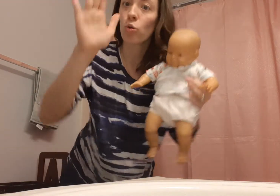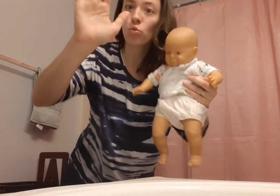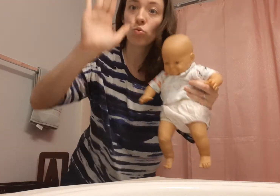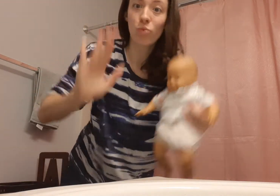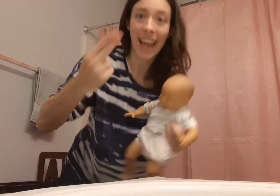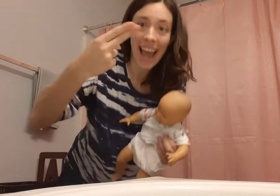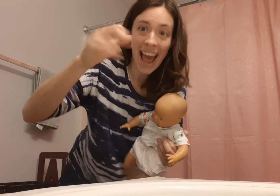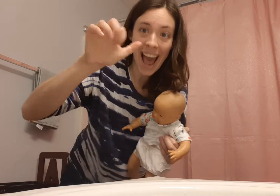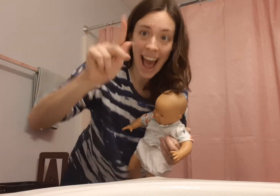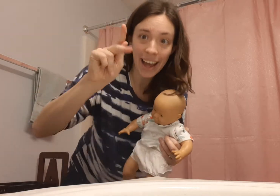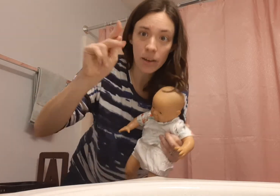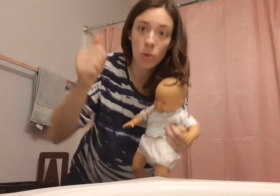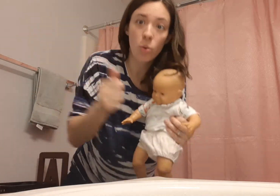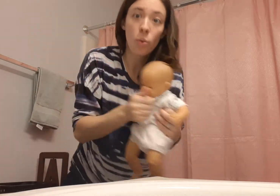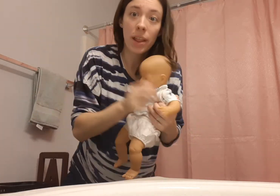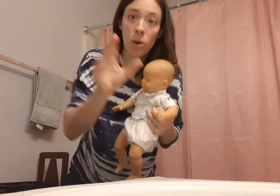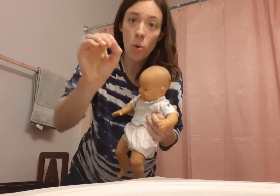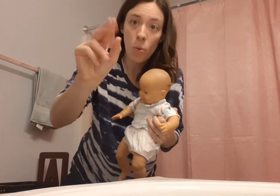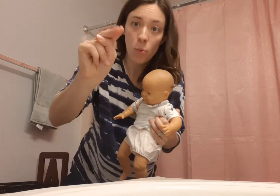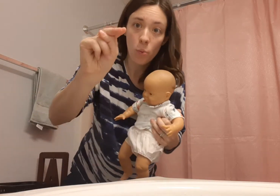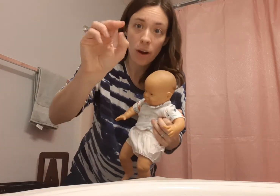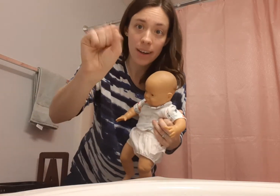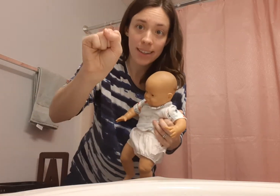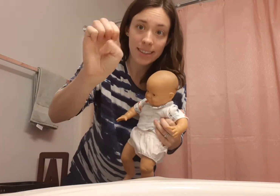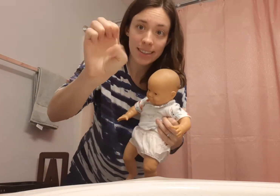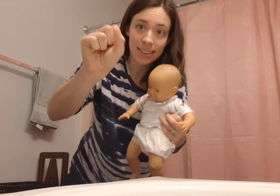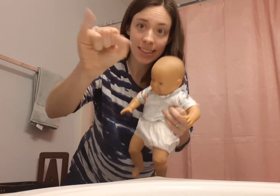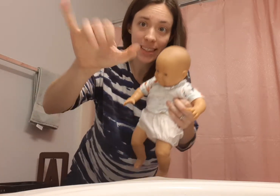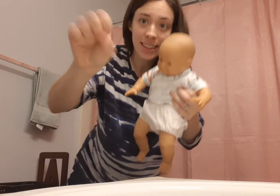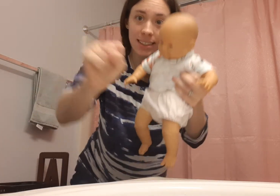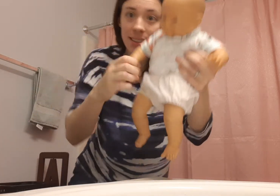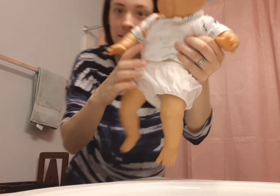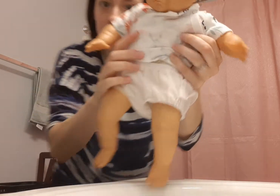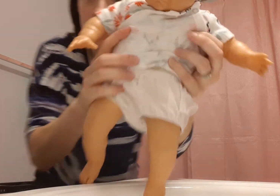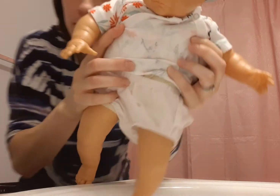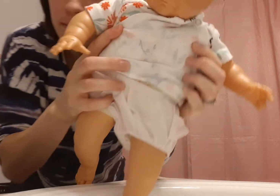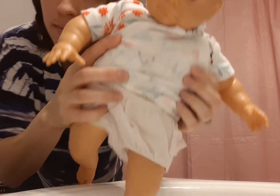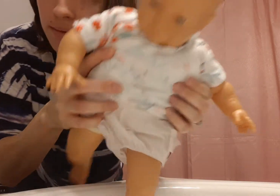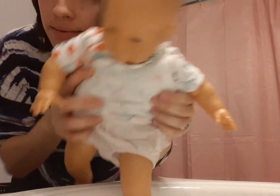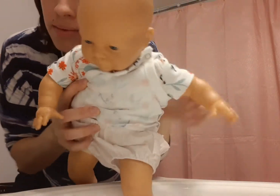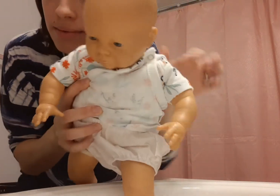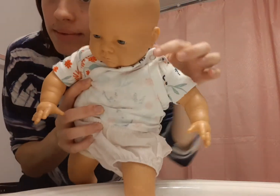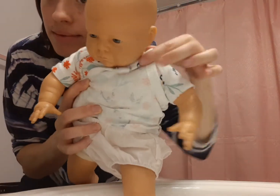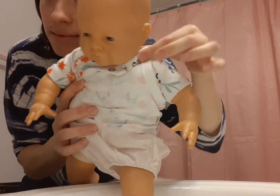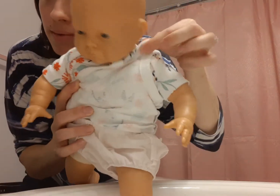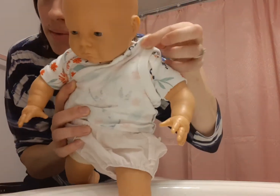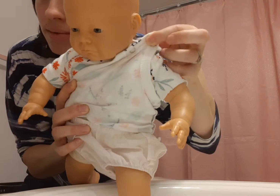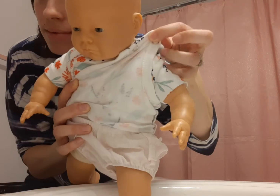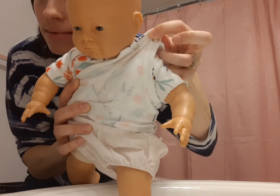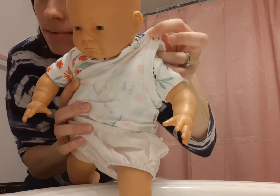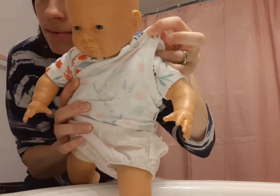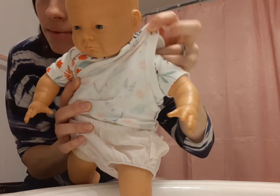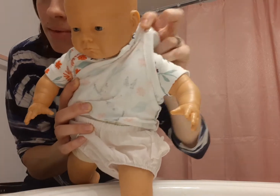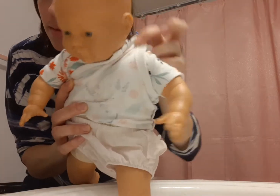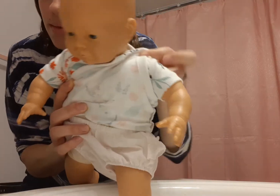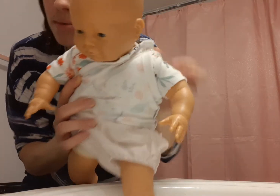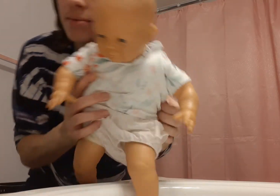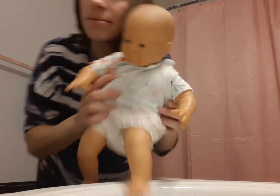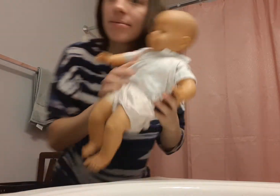One great hack with onesies.... Snap it over the shoulder.